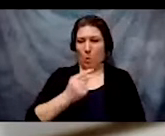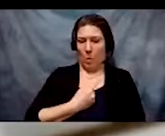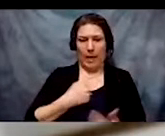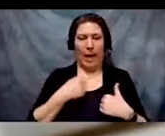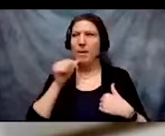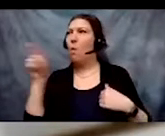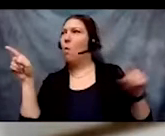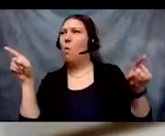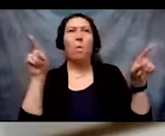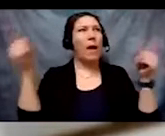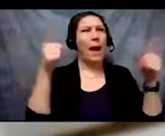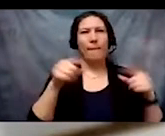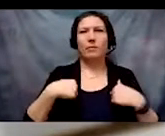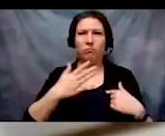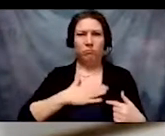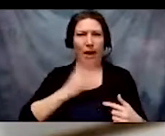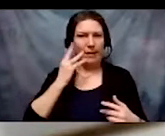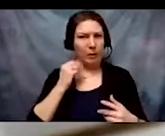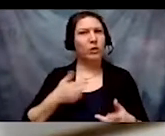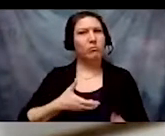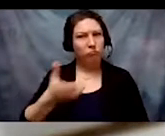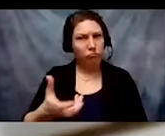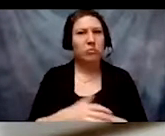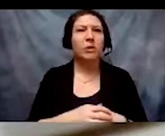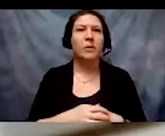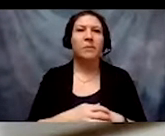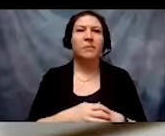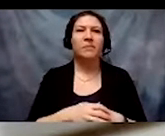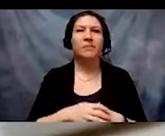Each journey looks different. Address troubling statements by